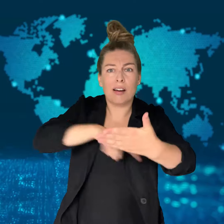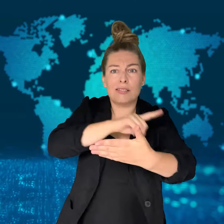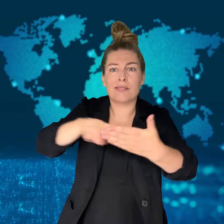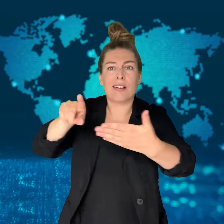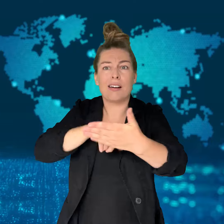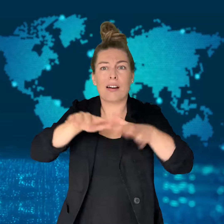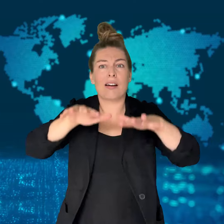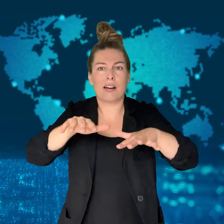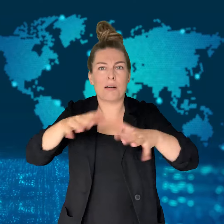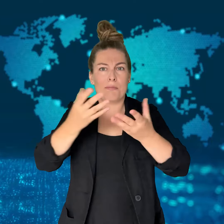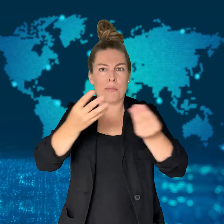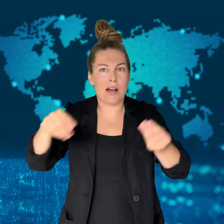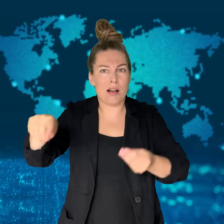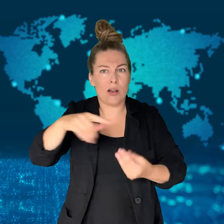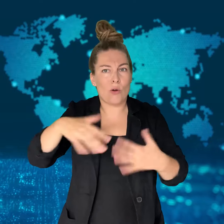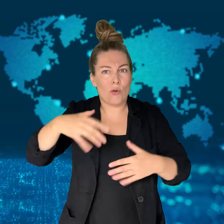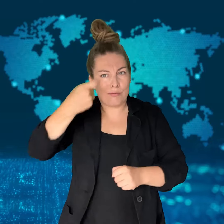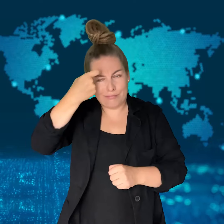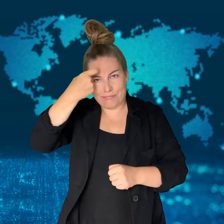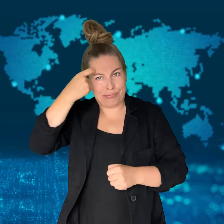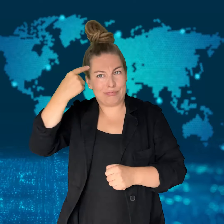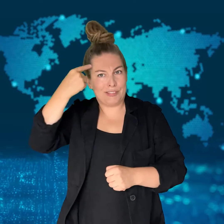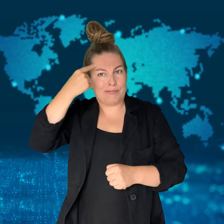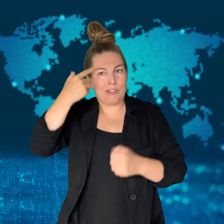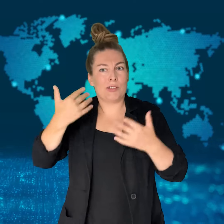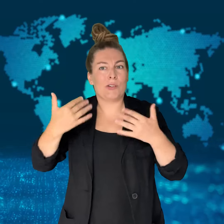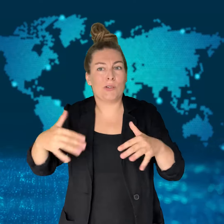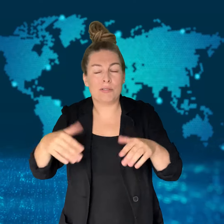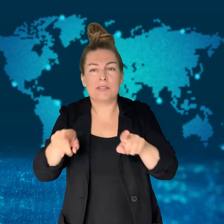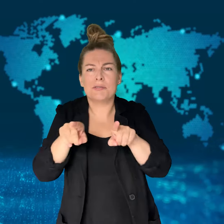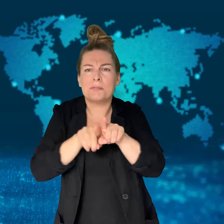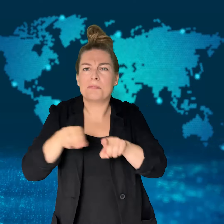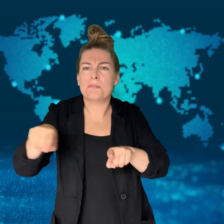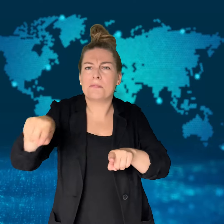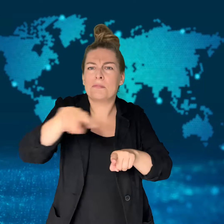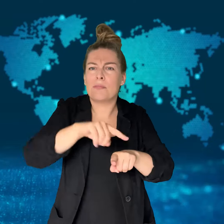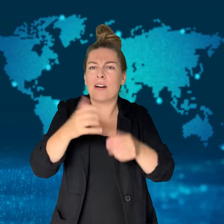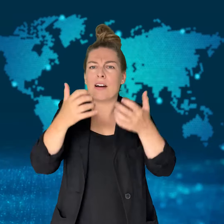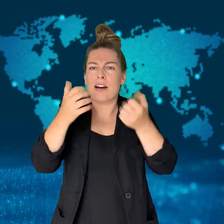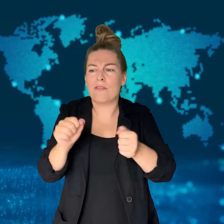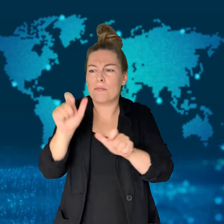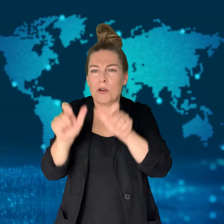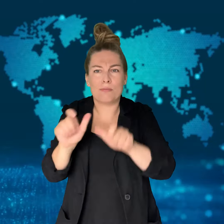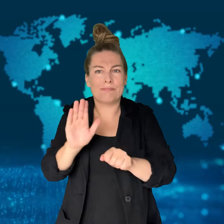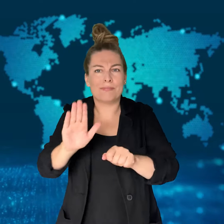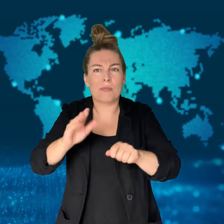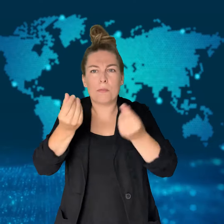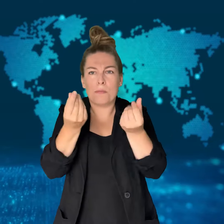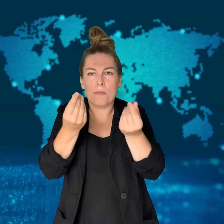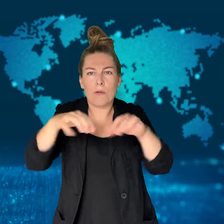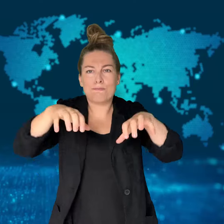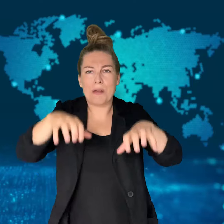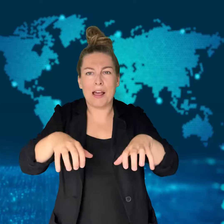many who were stranded in airports.